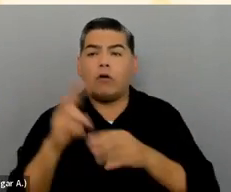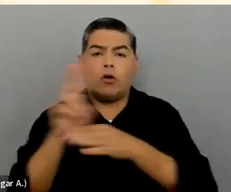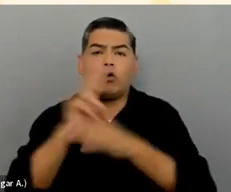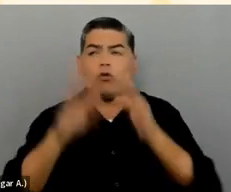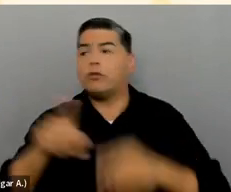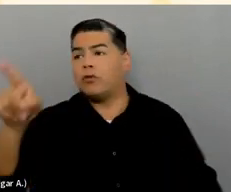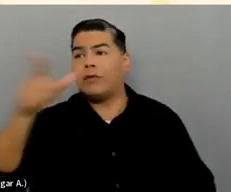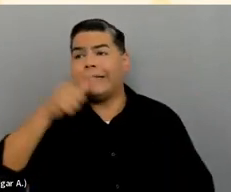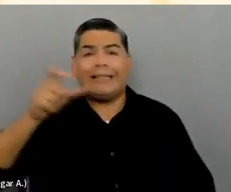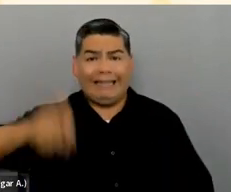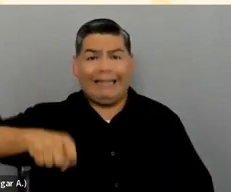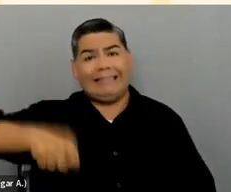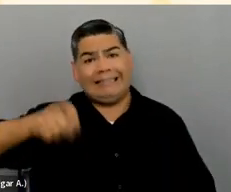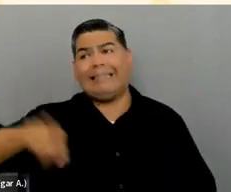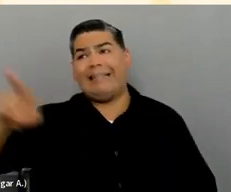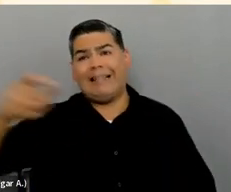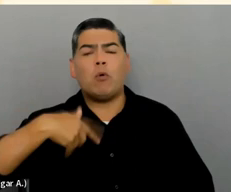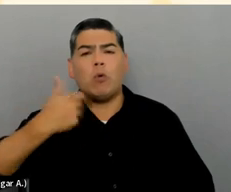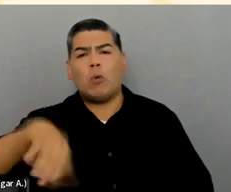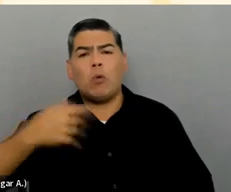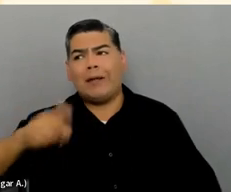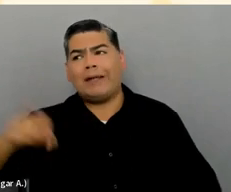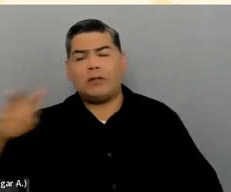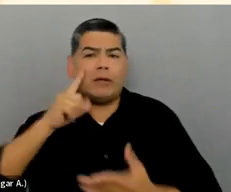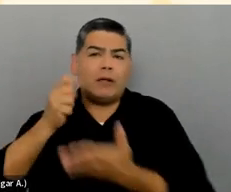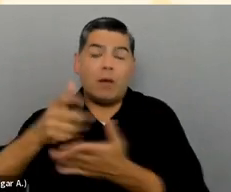Maybe you've done everything you could possibly think of